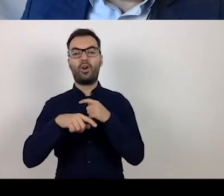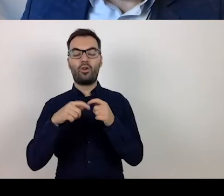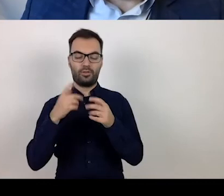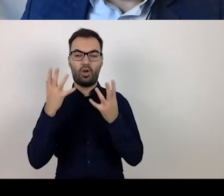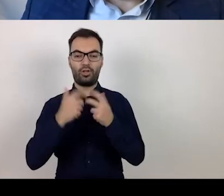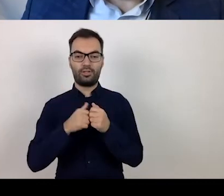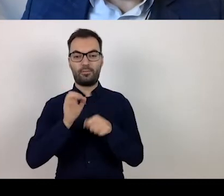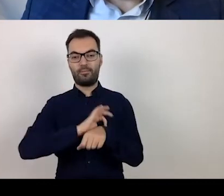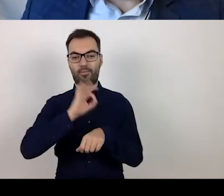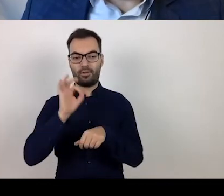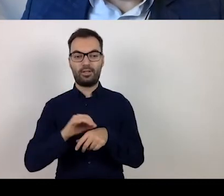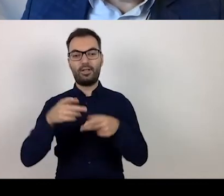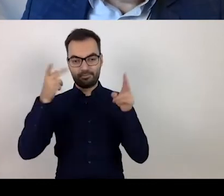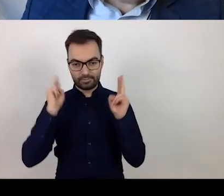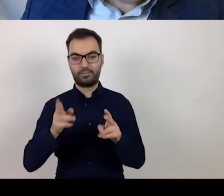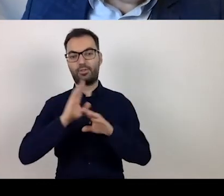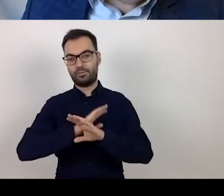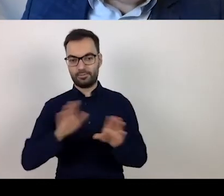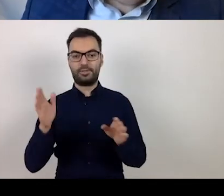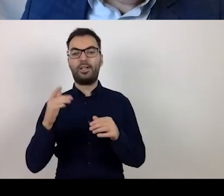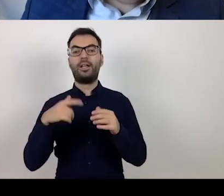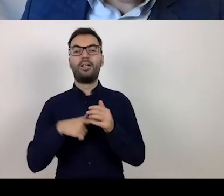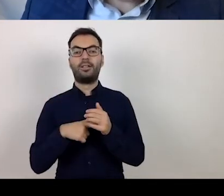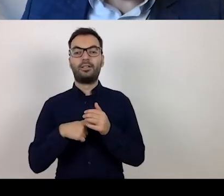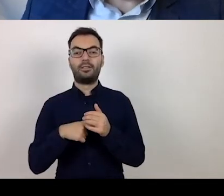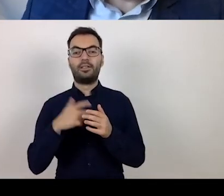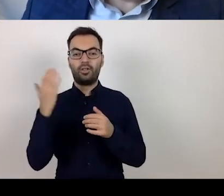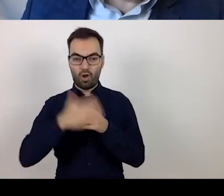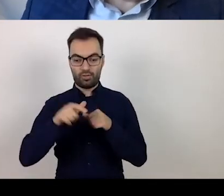The specifications indicate the end of this year as a deadline.